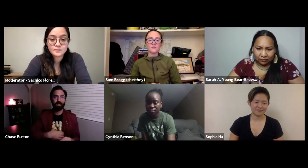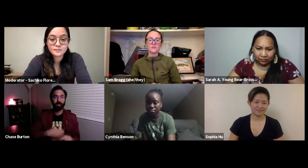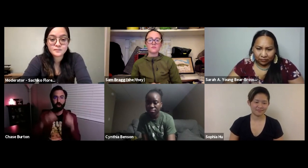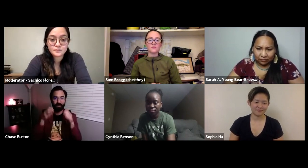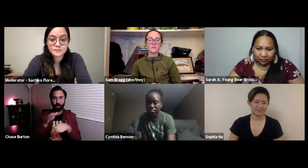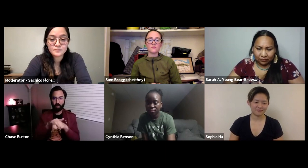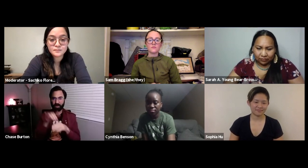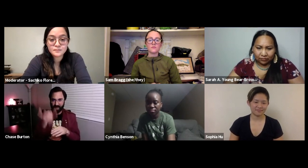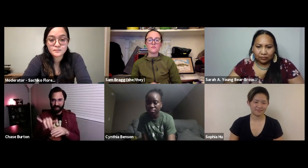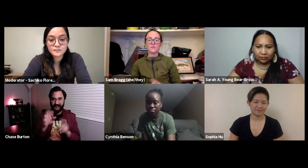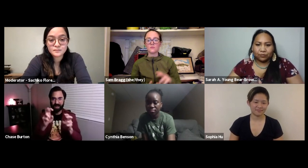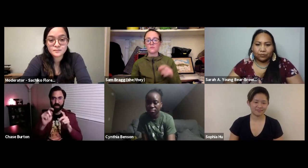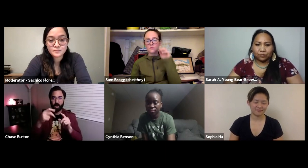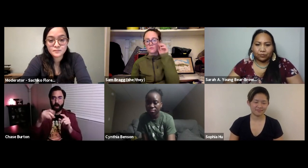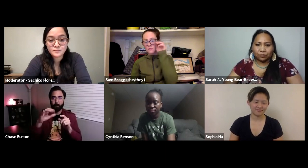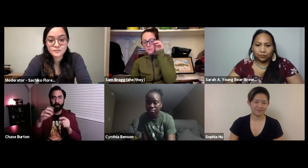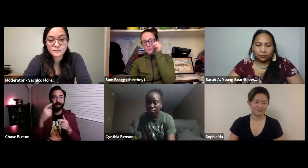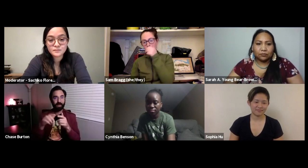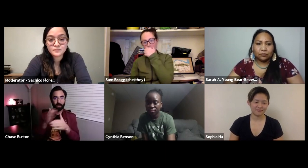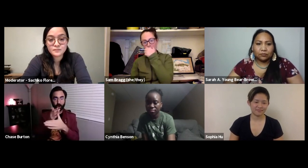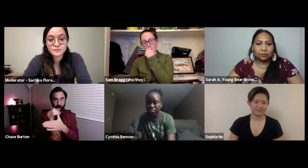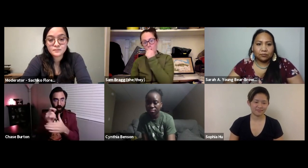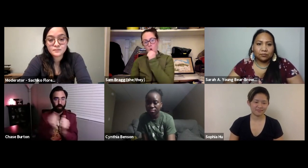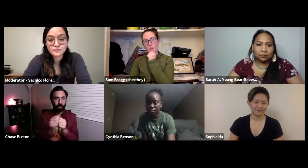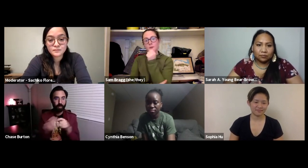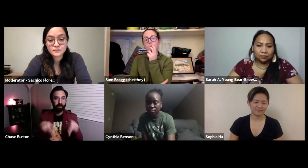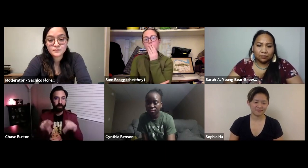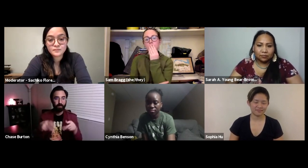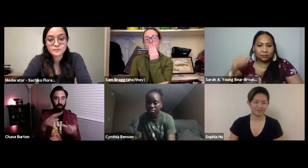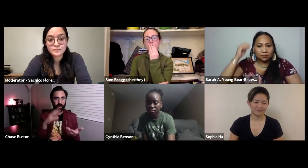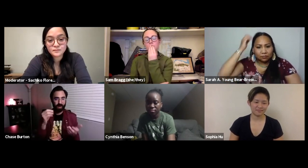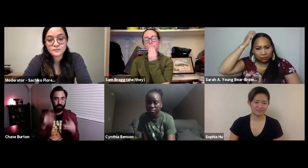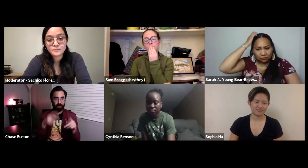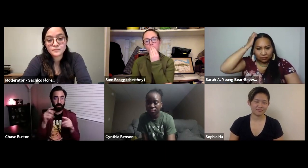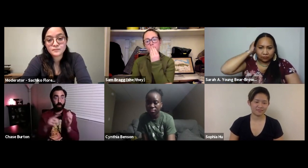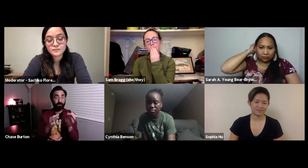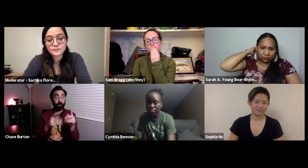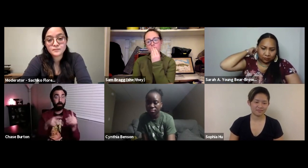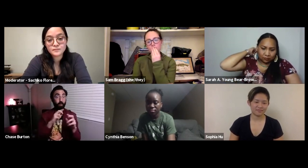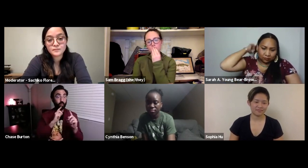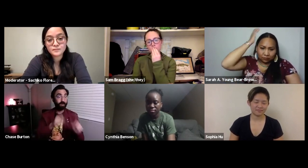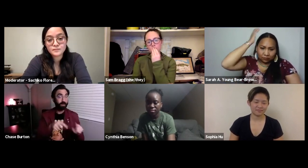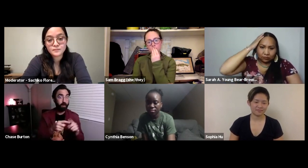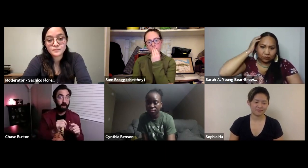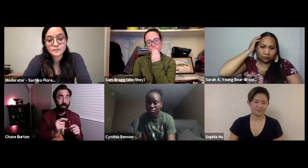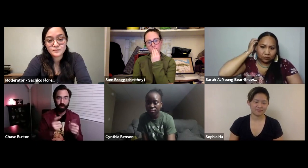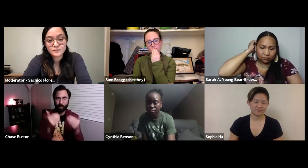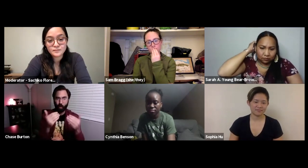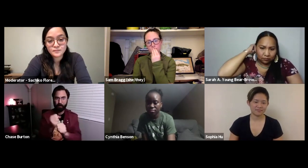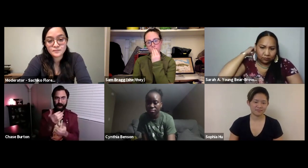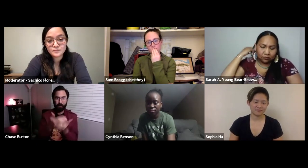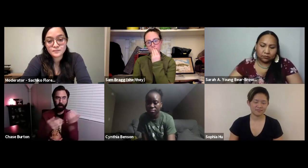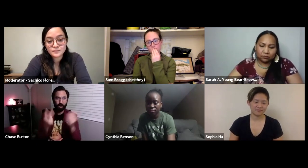video about something that you're passionate about and share it with people and then people